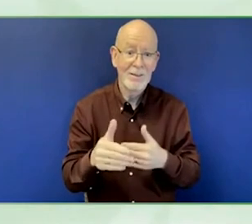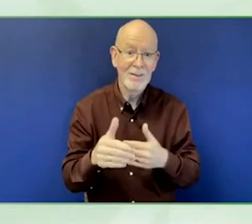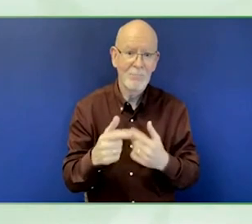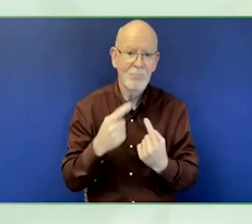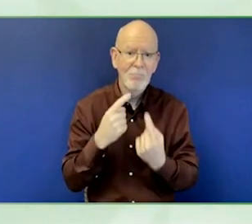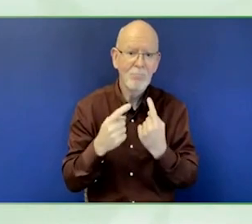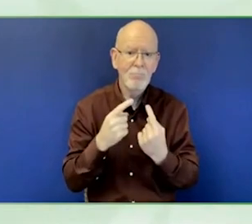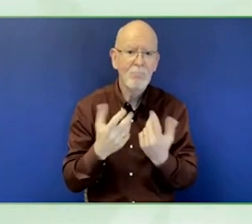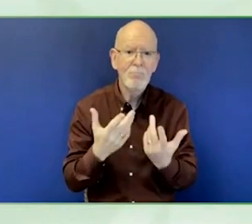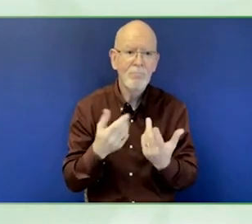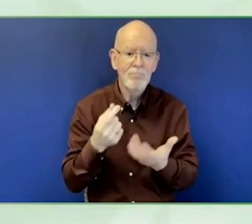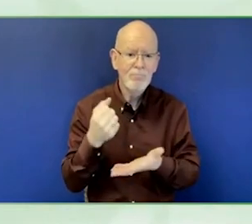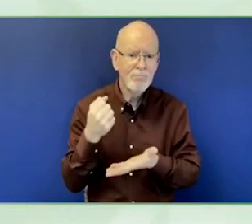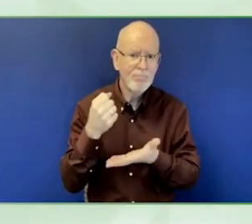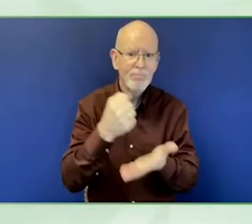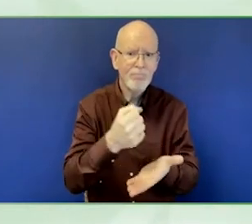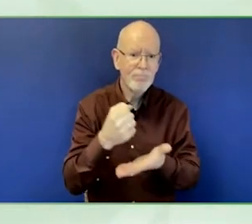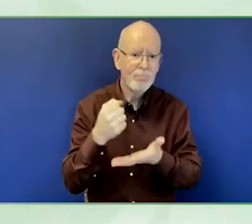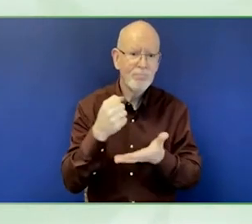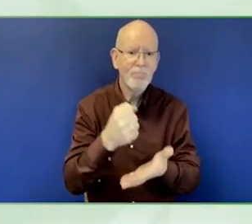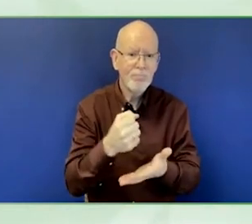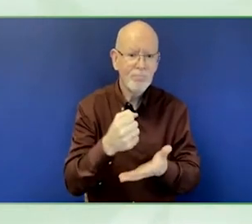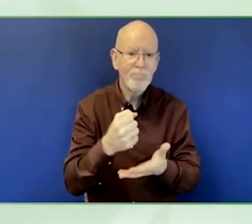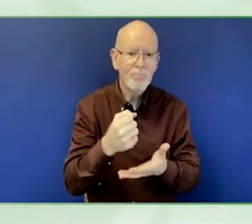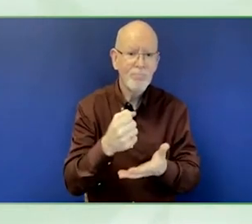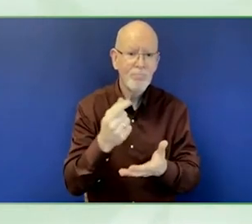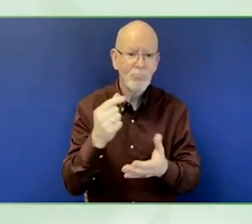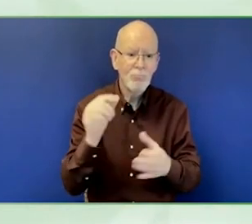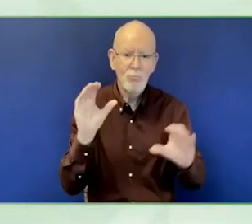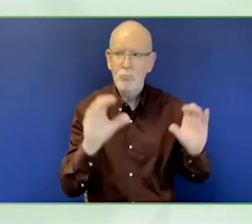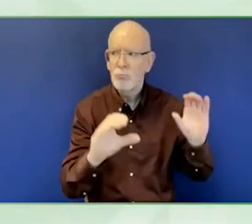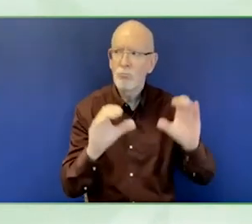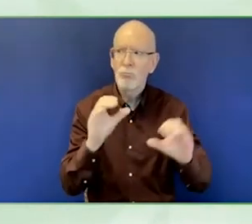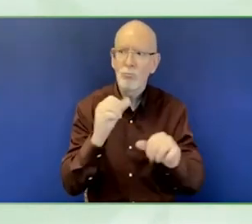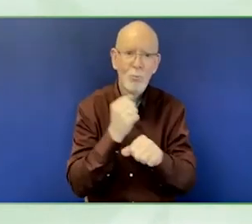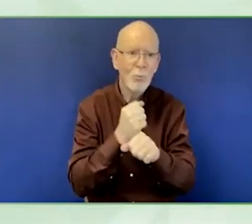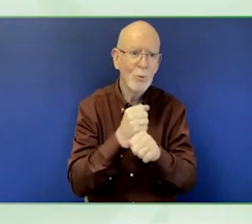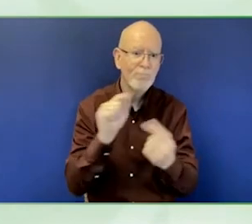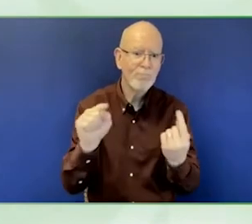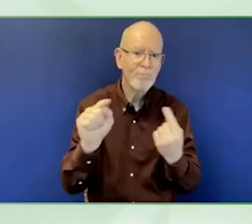And so we have an excellent panel, albeit a rather large panel.